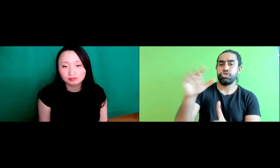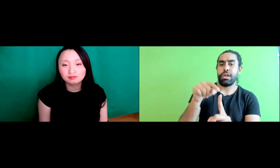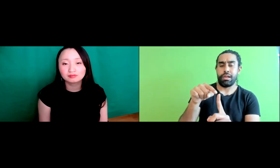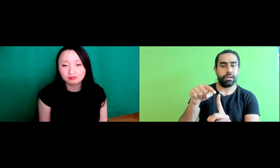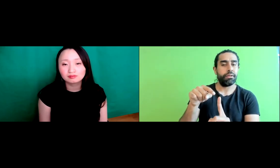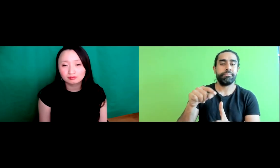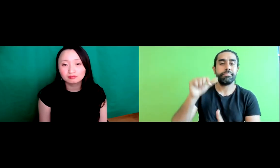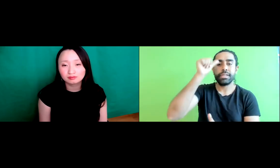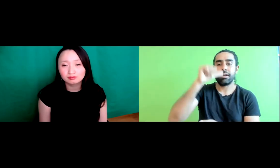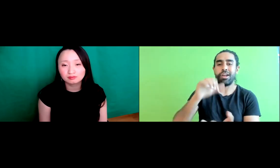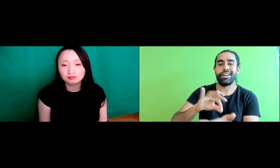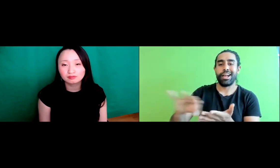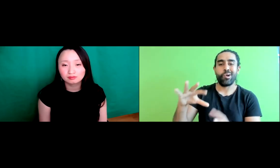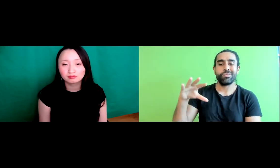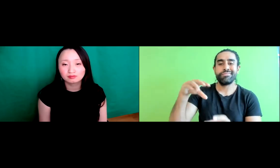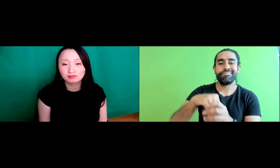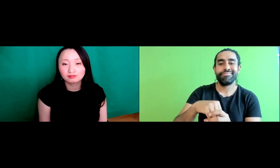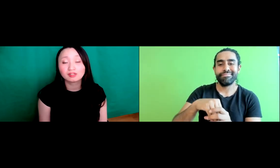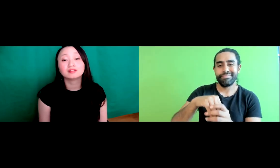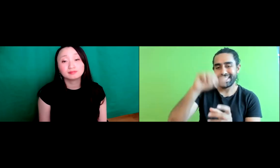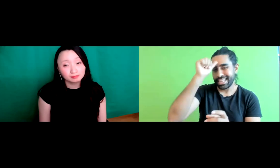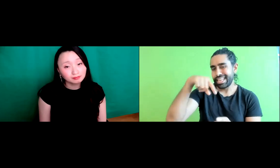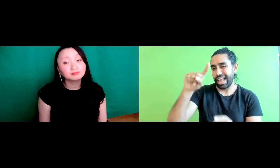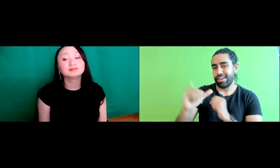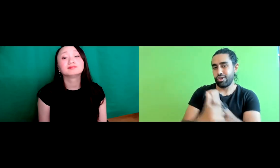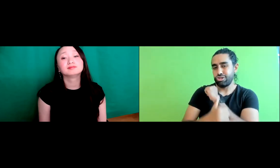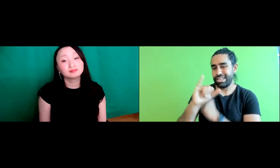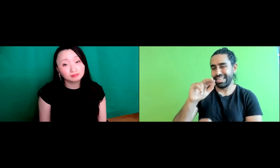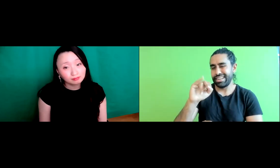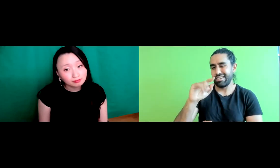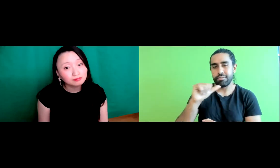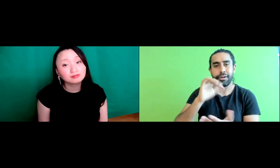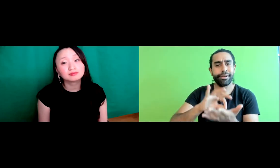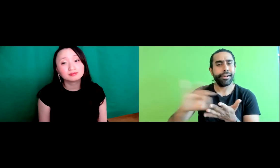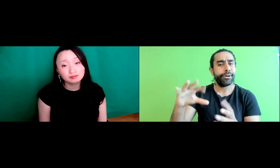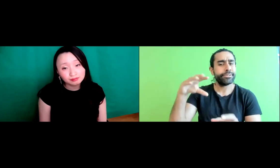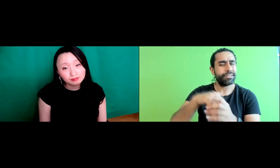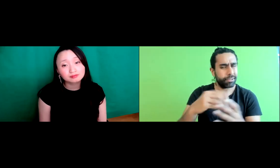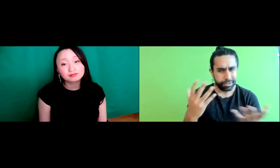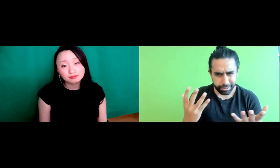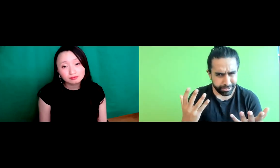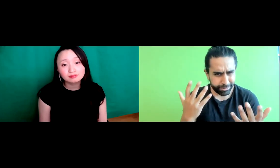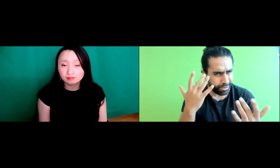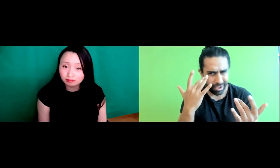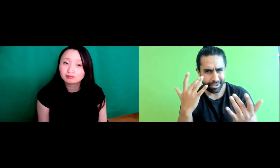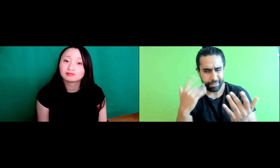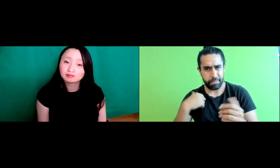you know we view Asian Americans but that doesn't include any of people because, for